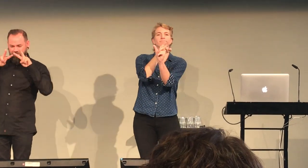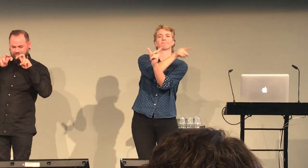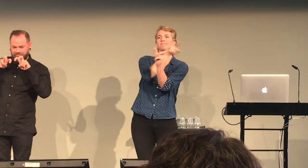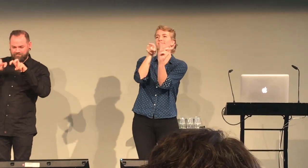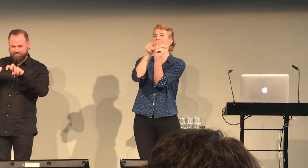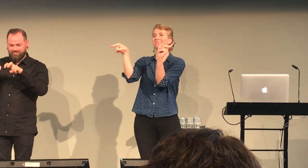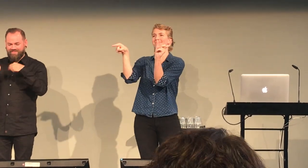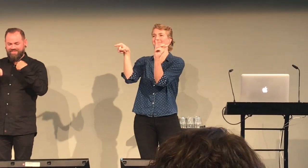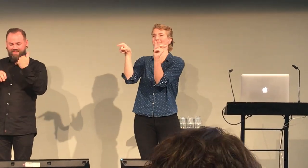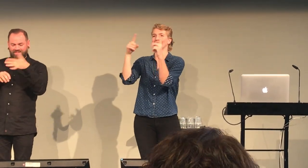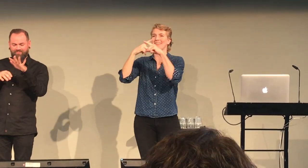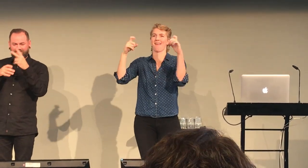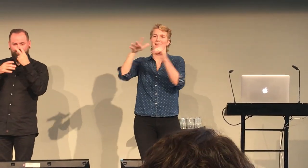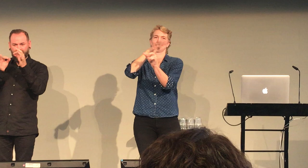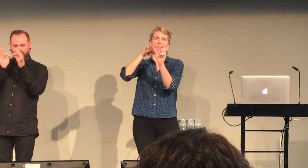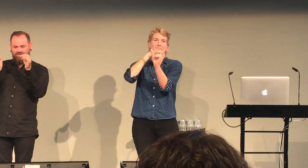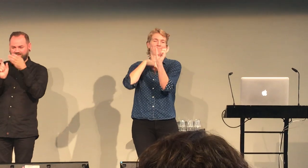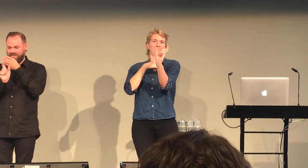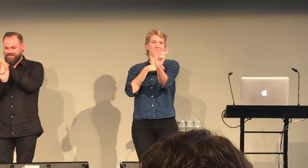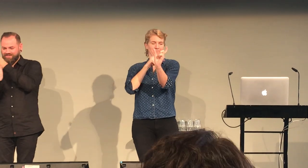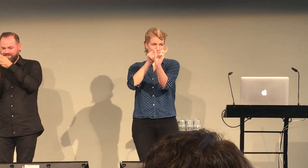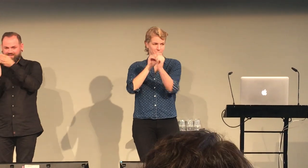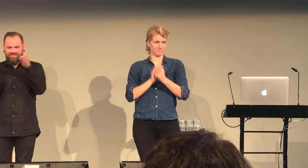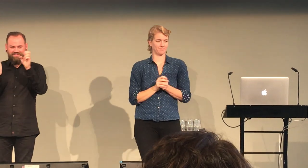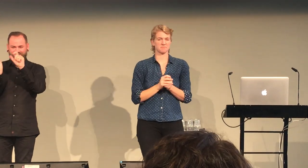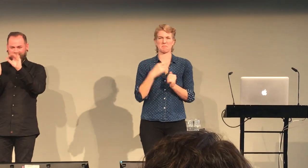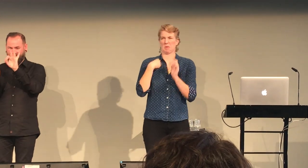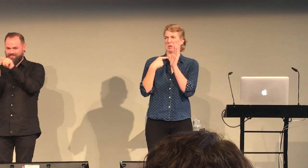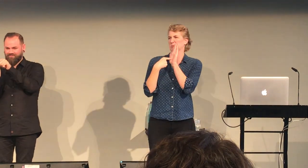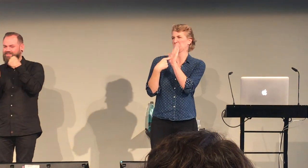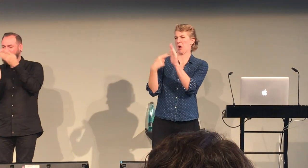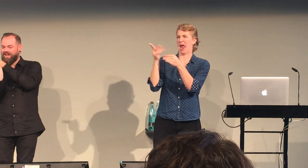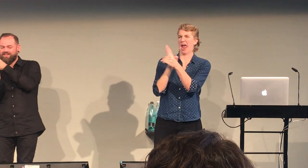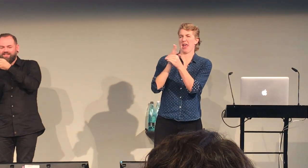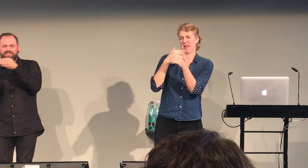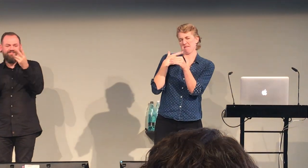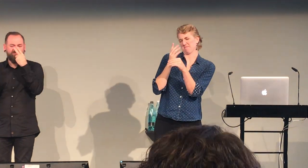When I did, to code it, I looked at the syntactic context,